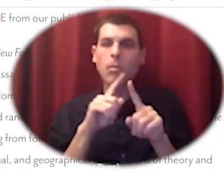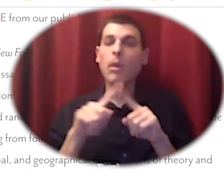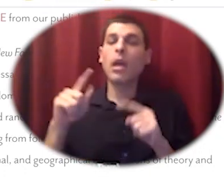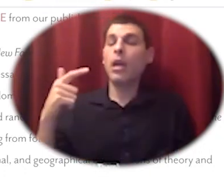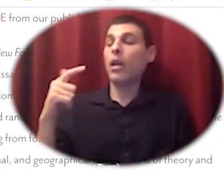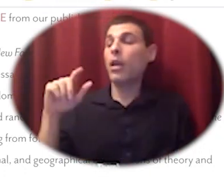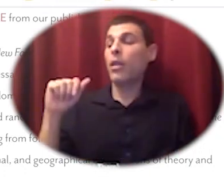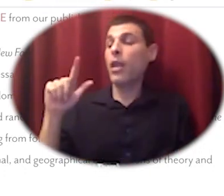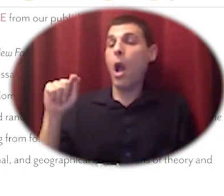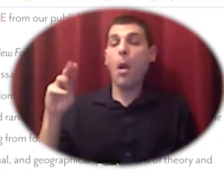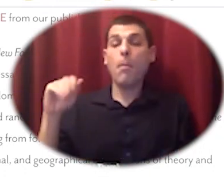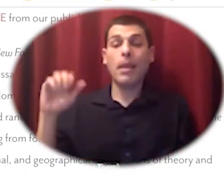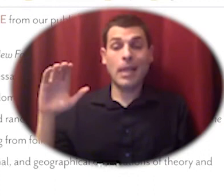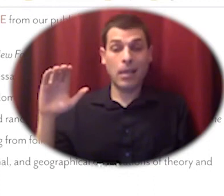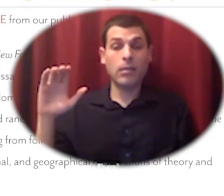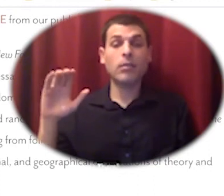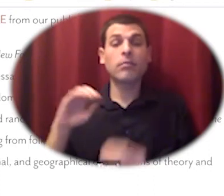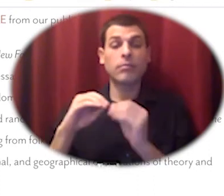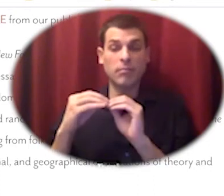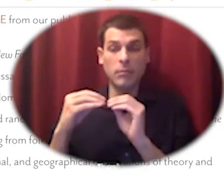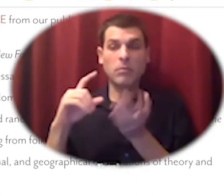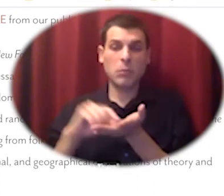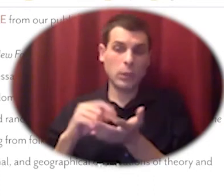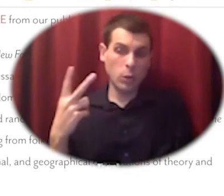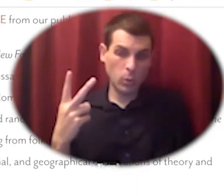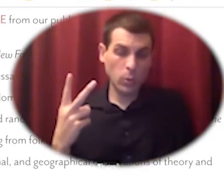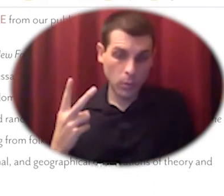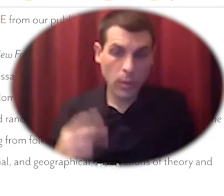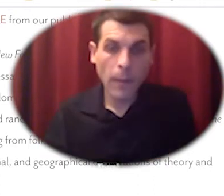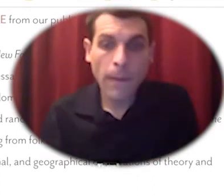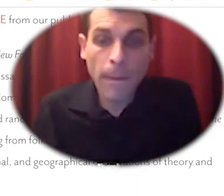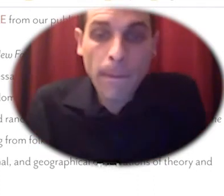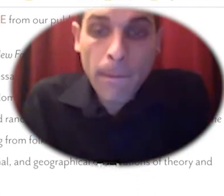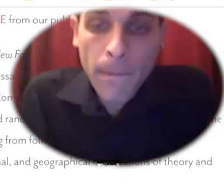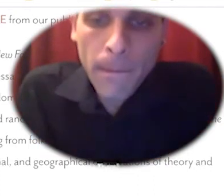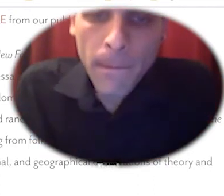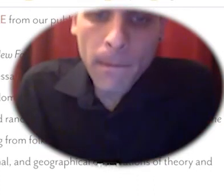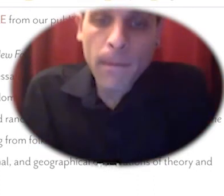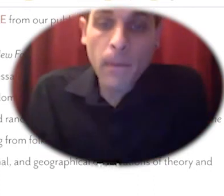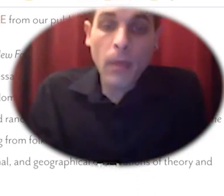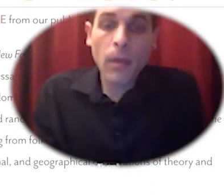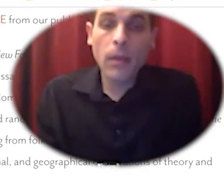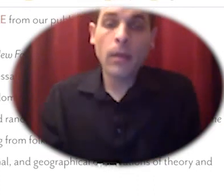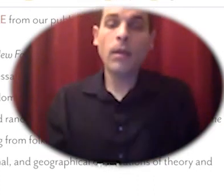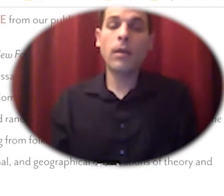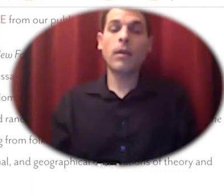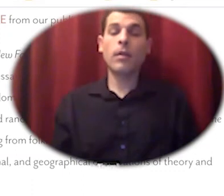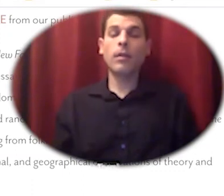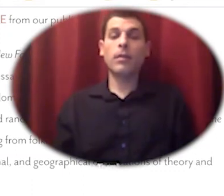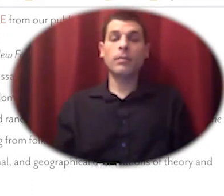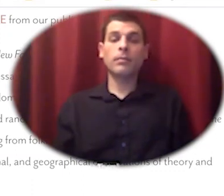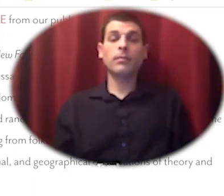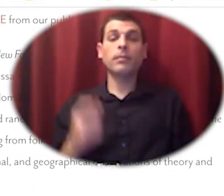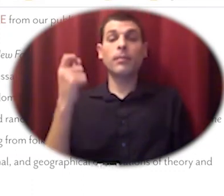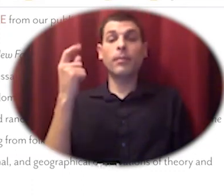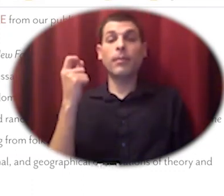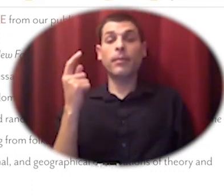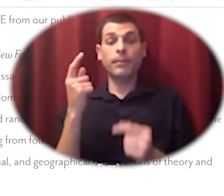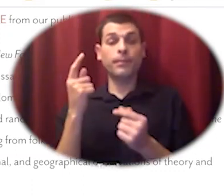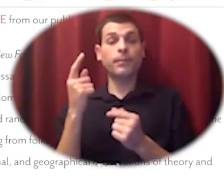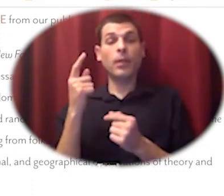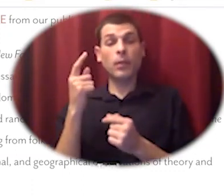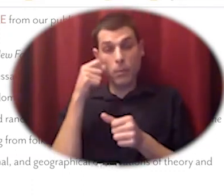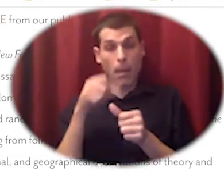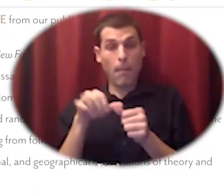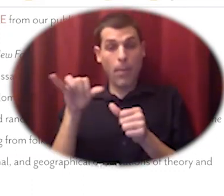way these are managed in new mexico is every year everyone who uses this irrigation ditch gathers to